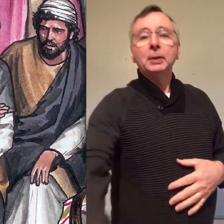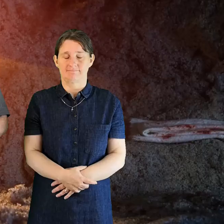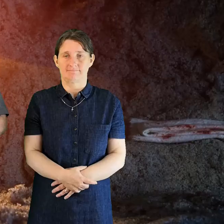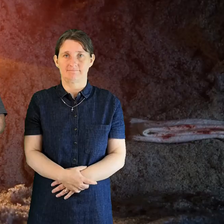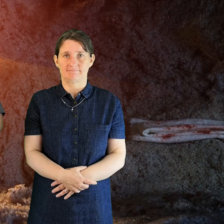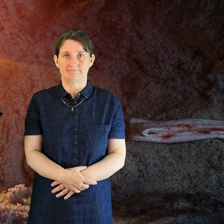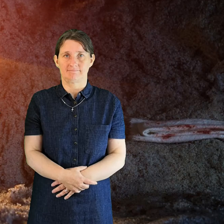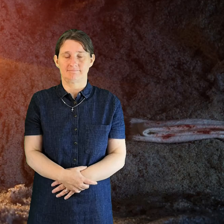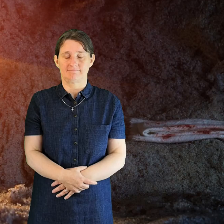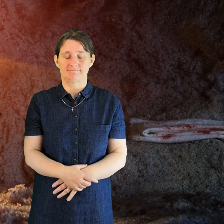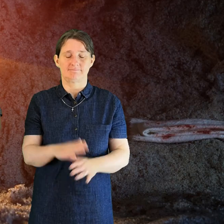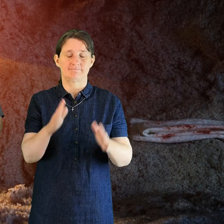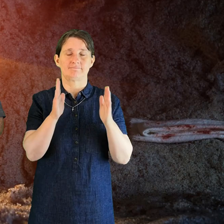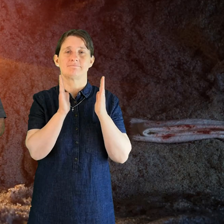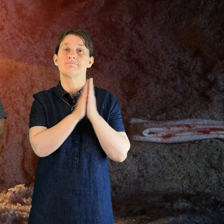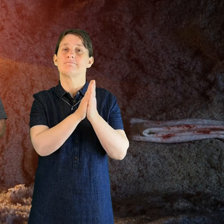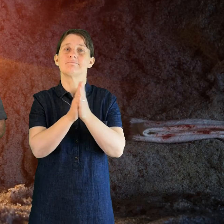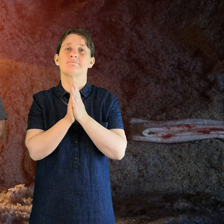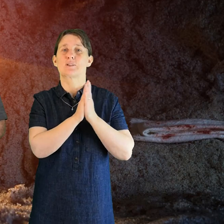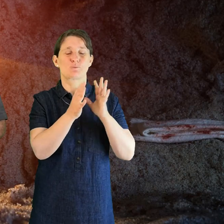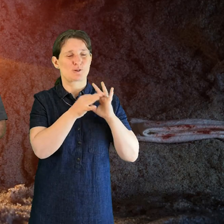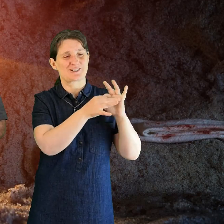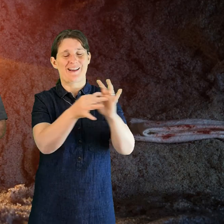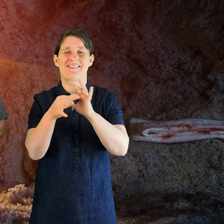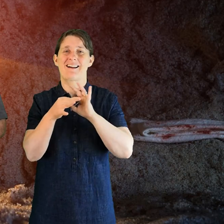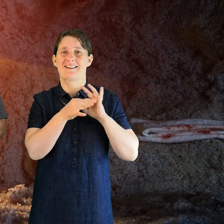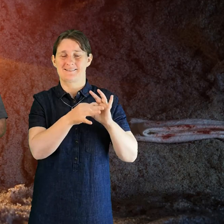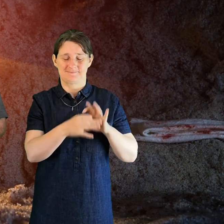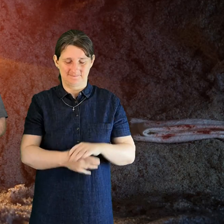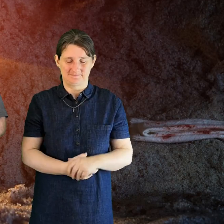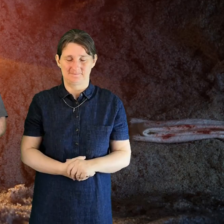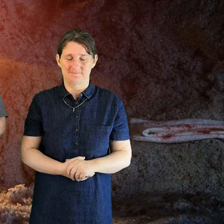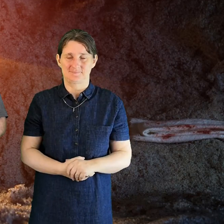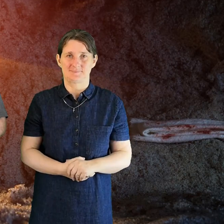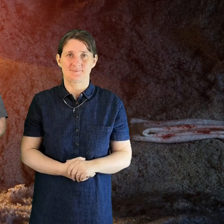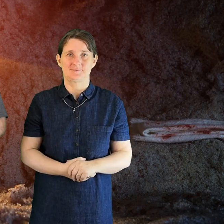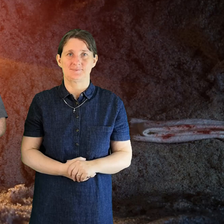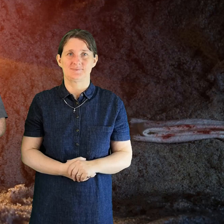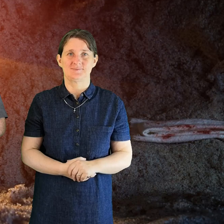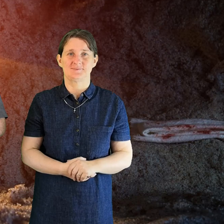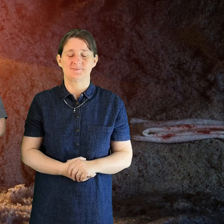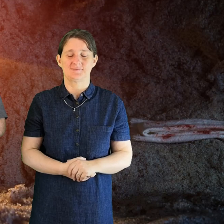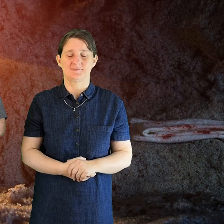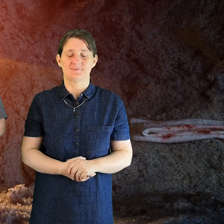Let us pray together in joy and hope